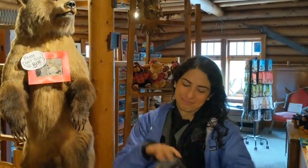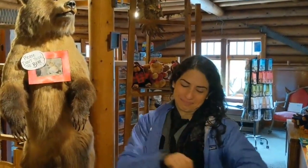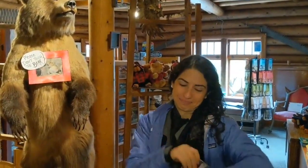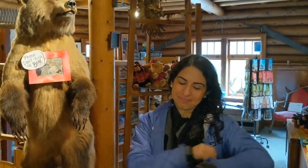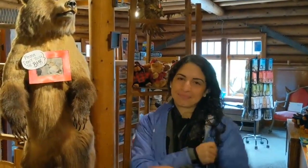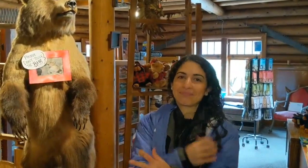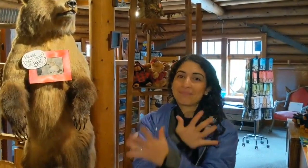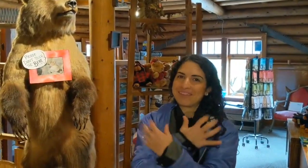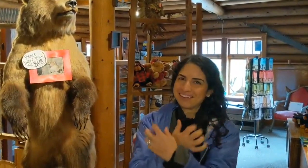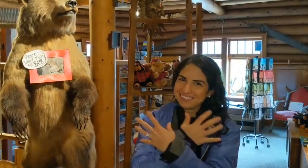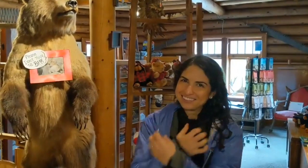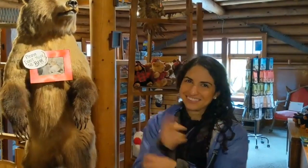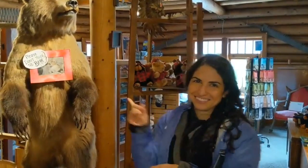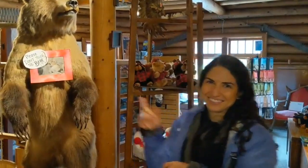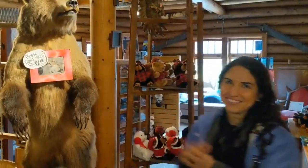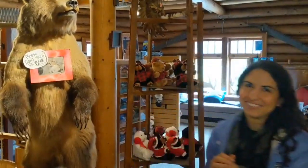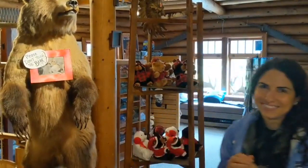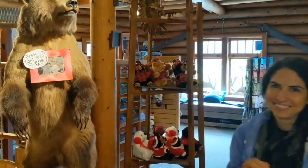BEAR